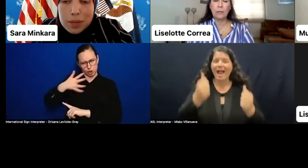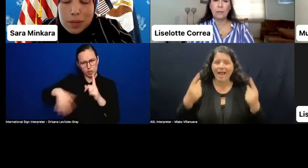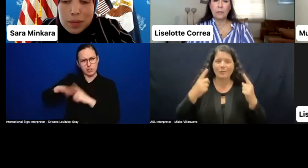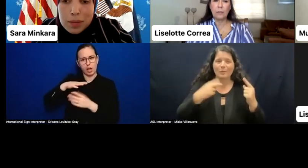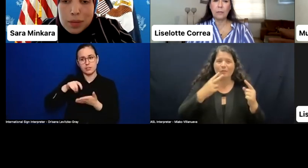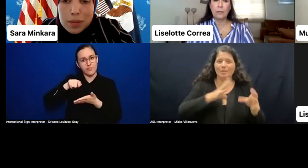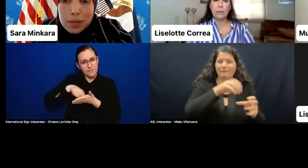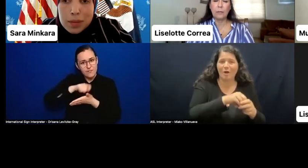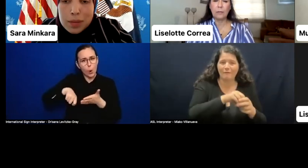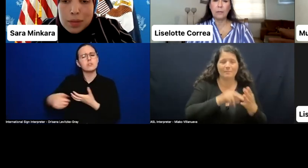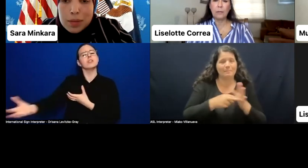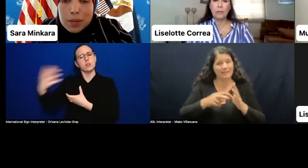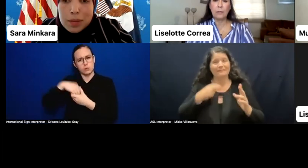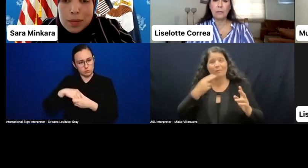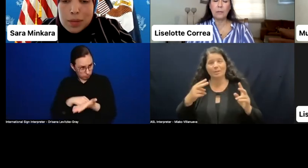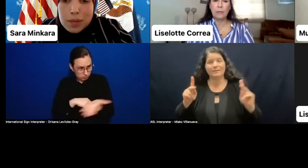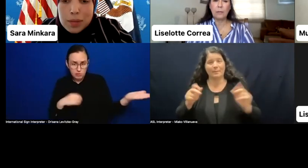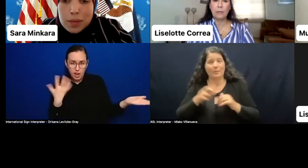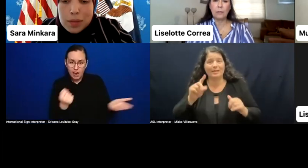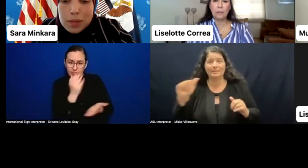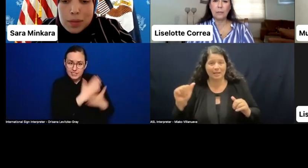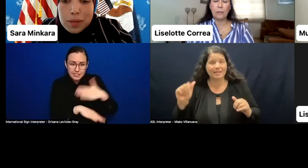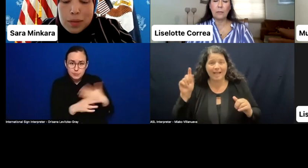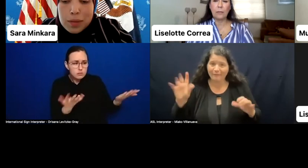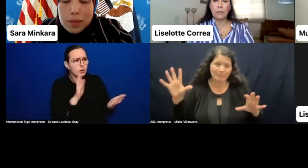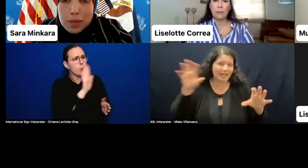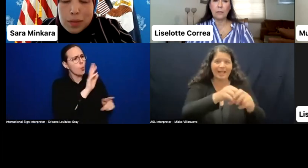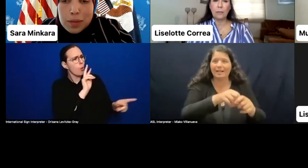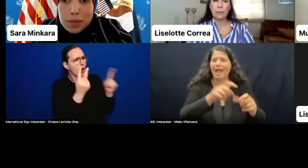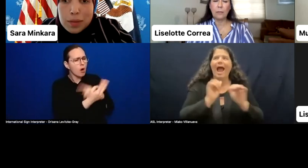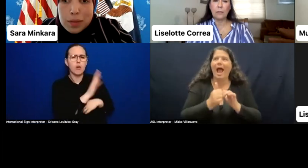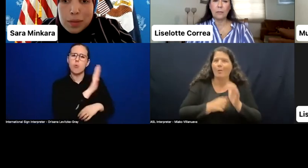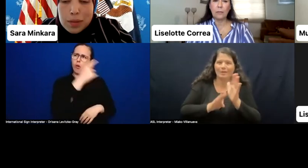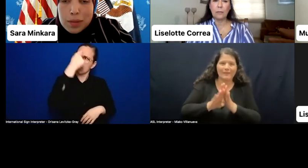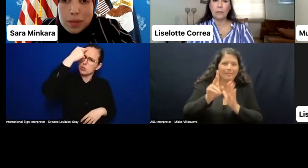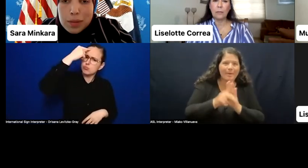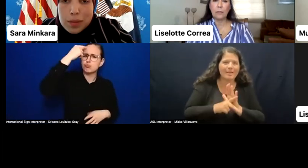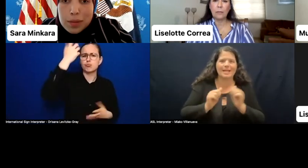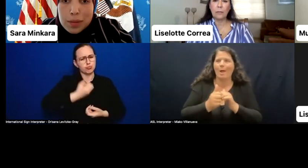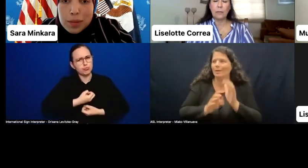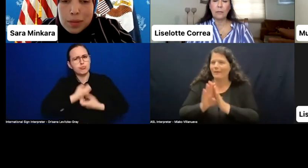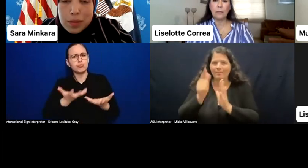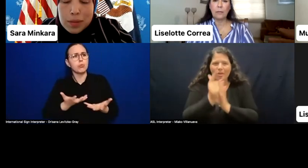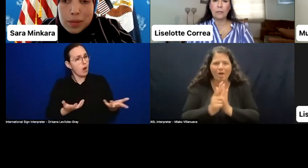are part of the processes for developing policies and laws, you're building the participatory governance